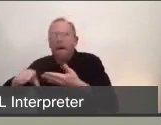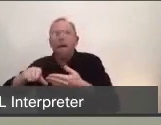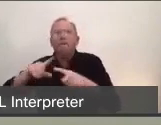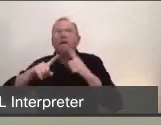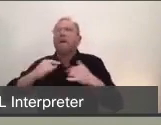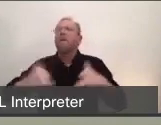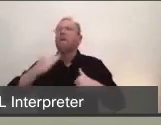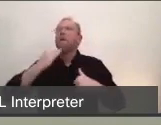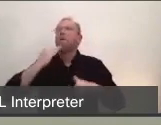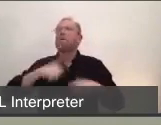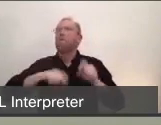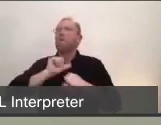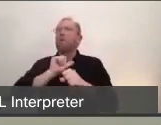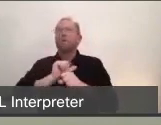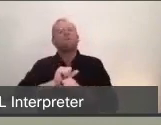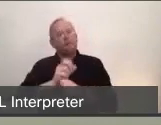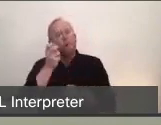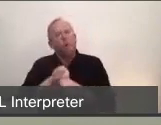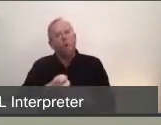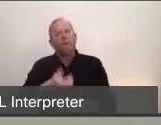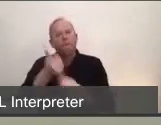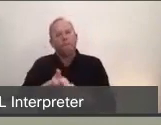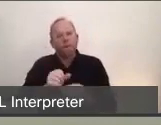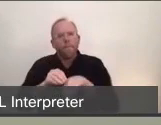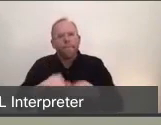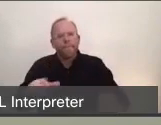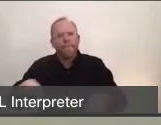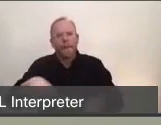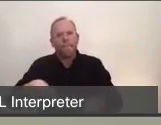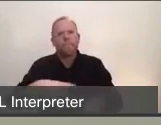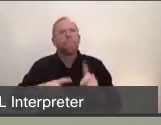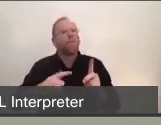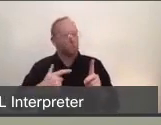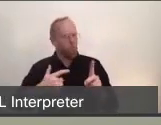to have a shelter-in-place extension, but identifying what are those allowable activities